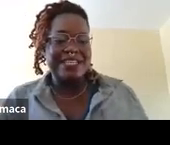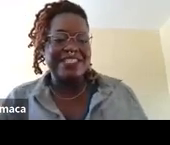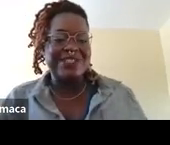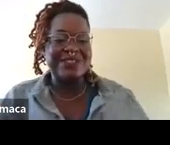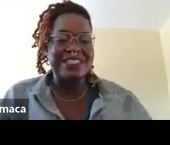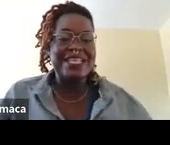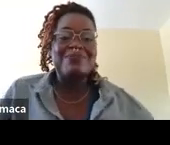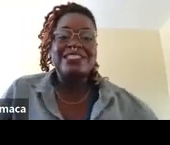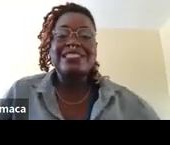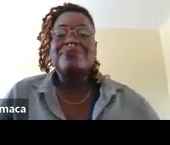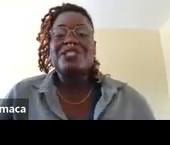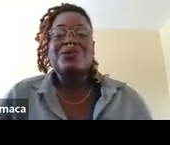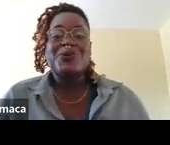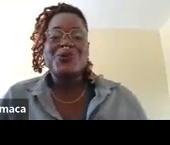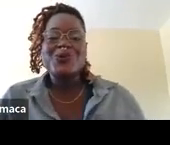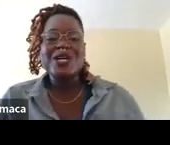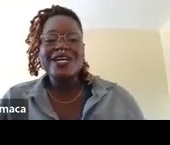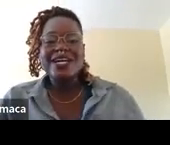If there's any issues seeing that, please let me know.